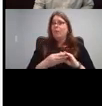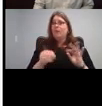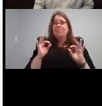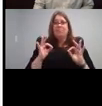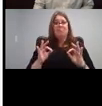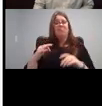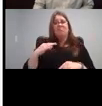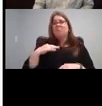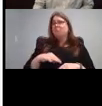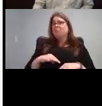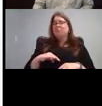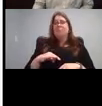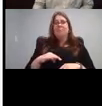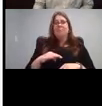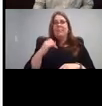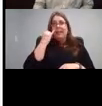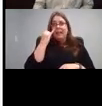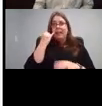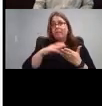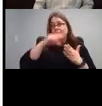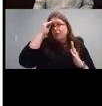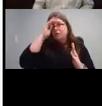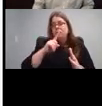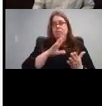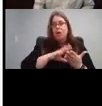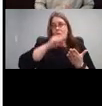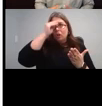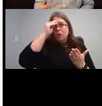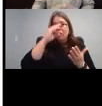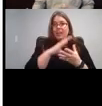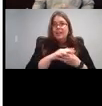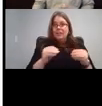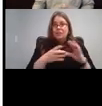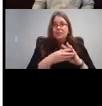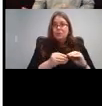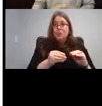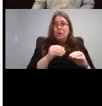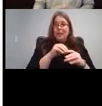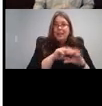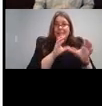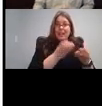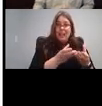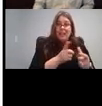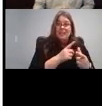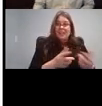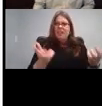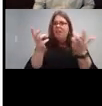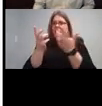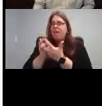You know if they're, if they're learning that story in class also, and then they get to see it in themselves. It's really cool because they can see that